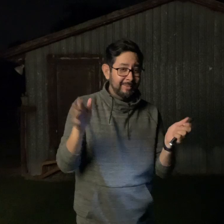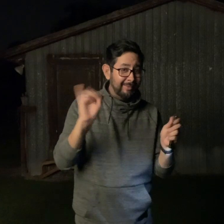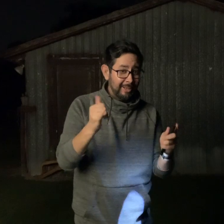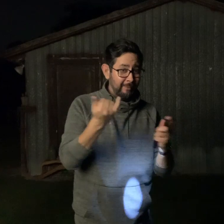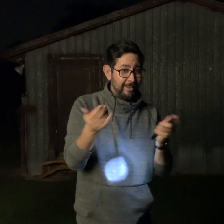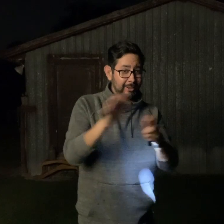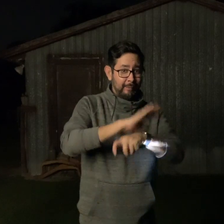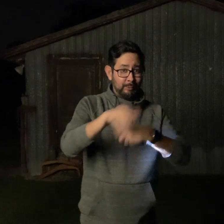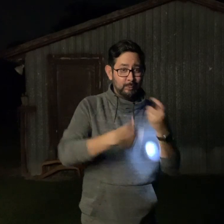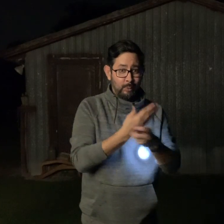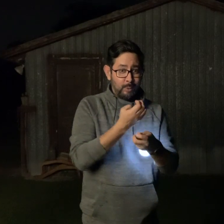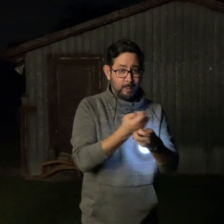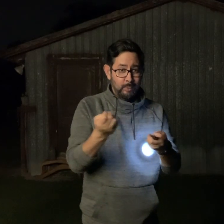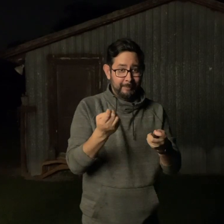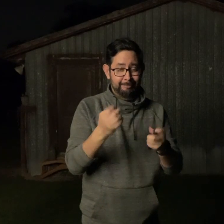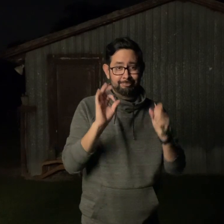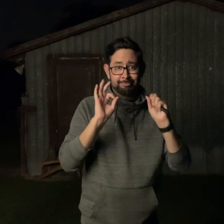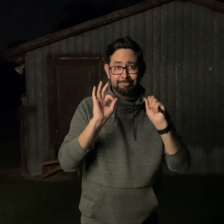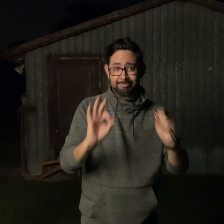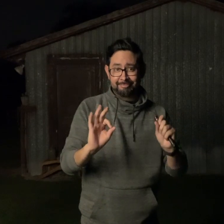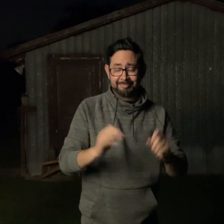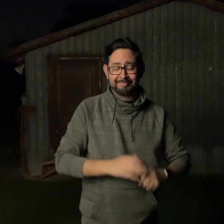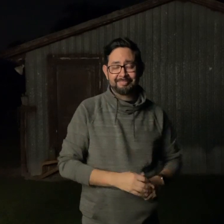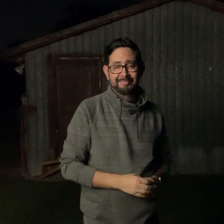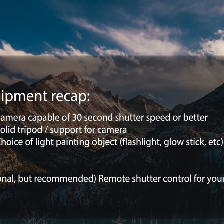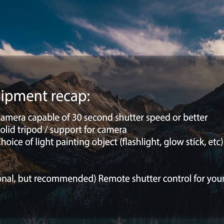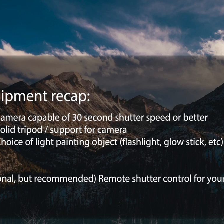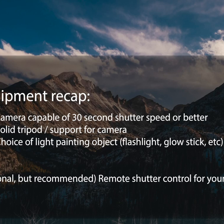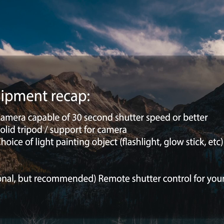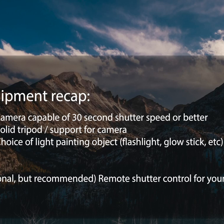Okay! Is that great? That's everything that you need. So, we're ready to go!